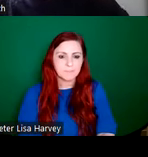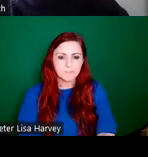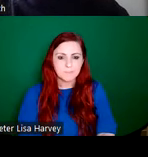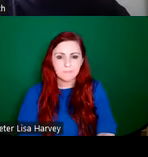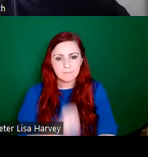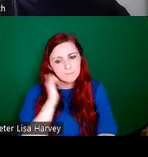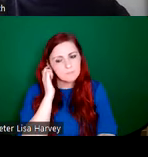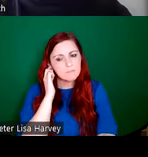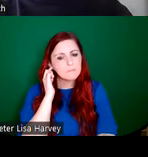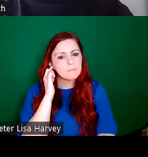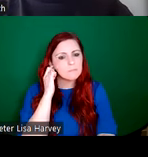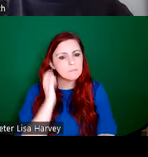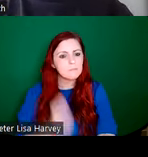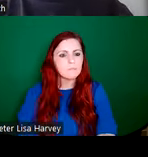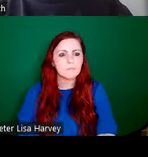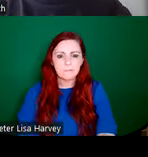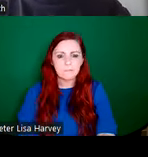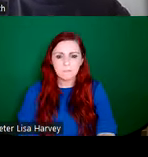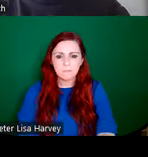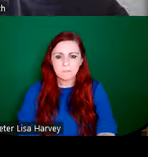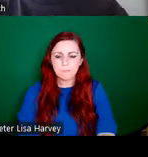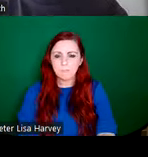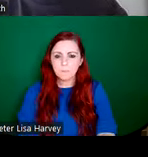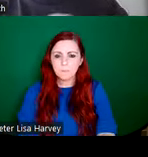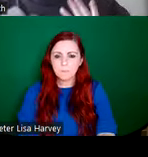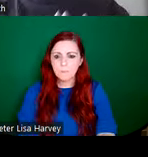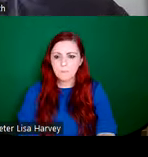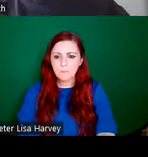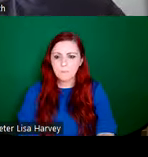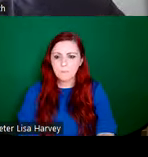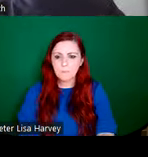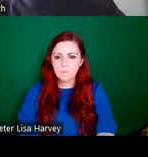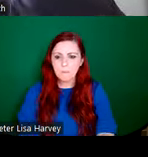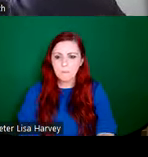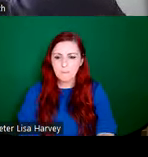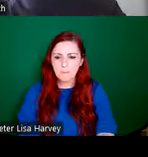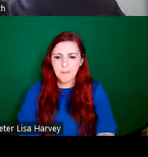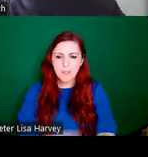artists, there were, there were, an important aspect of the studio was the